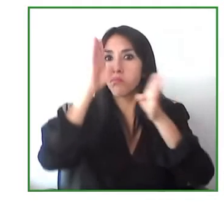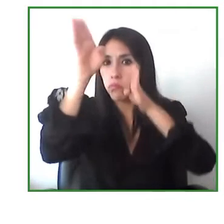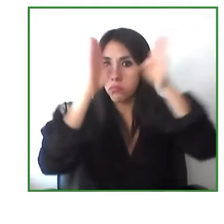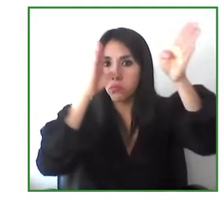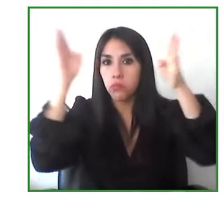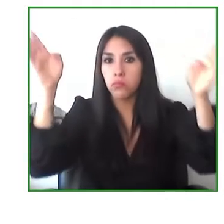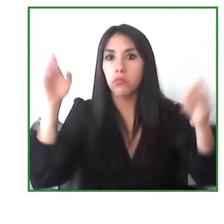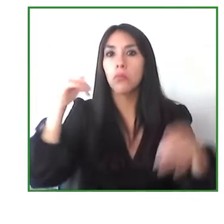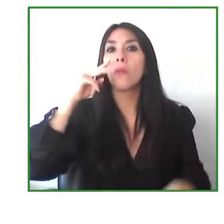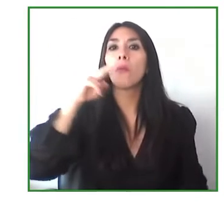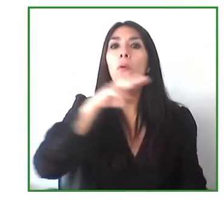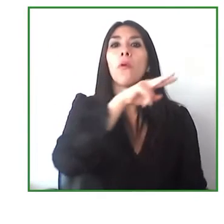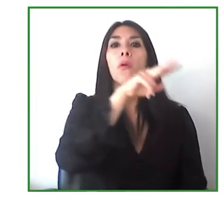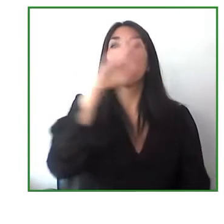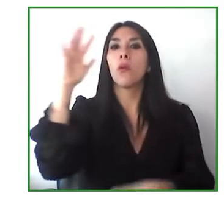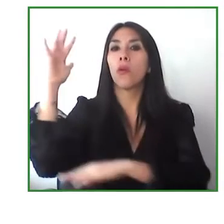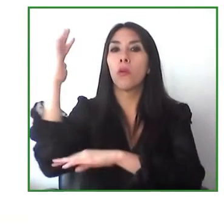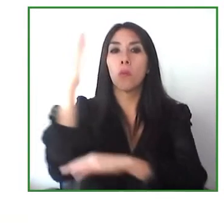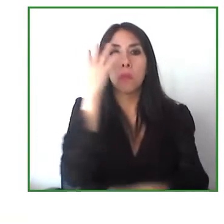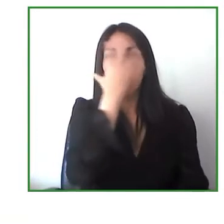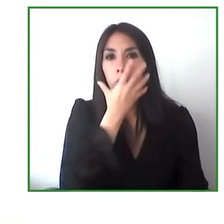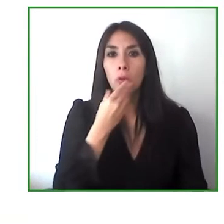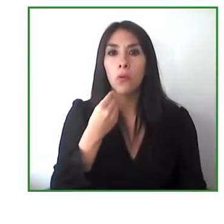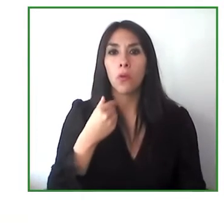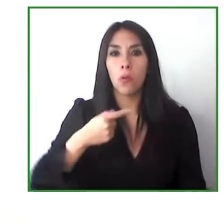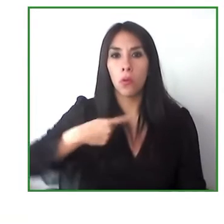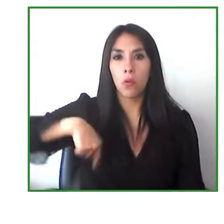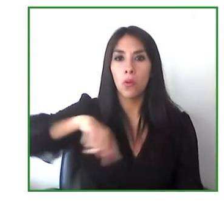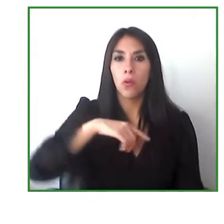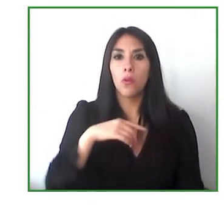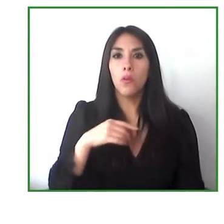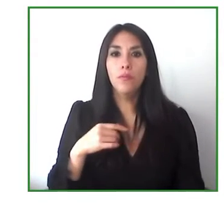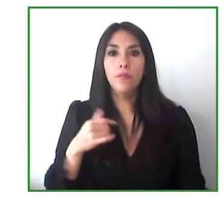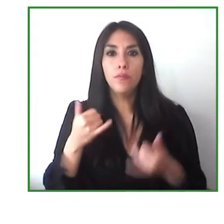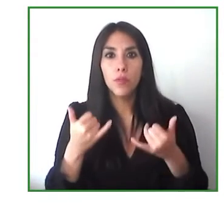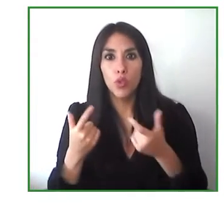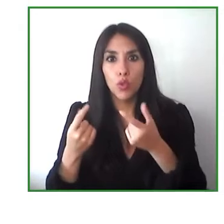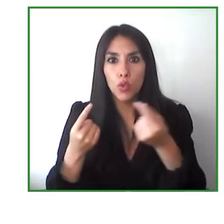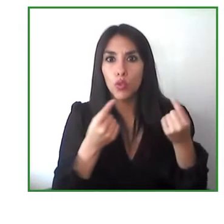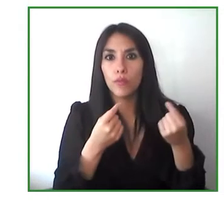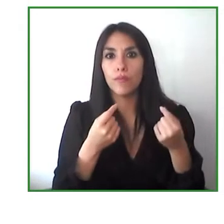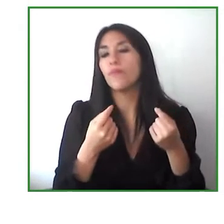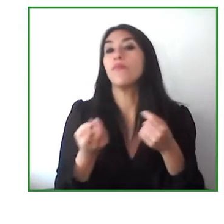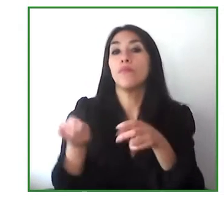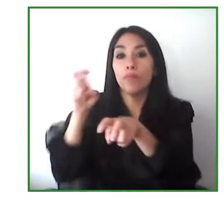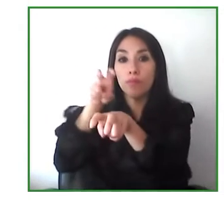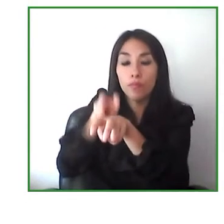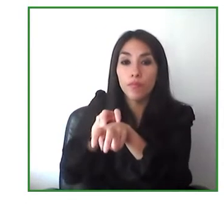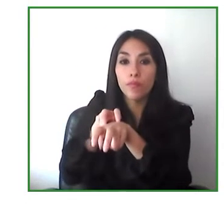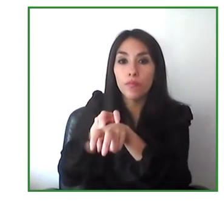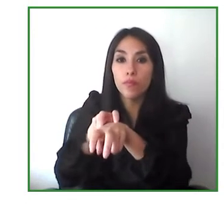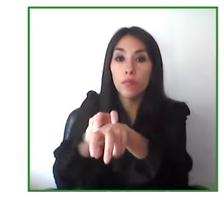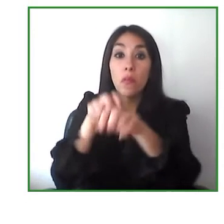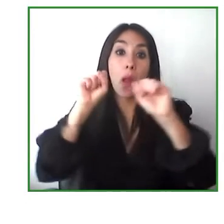in our case we're talking about the urban areas so people can move around the